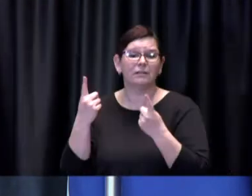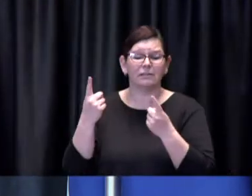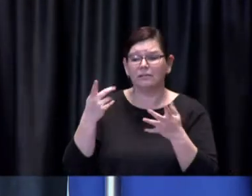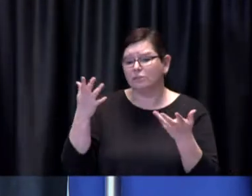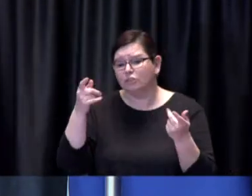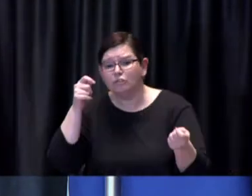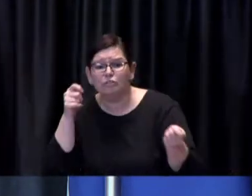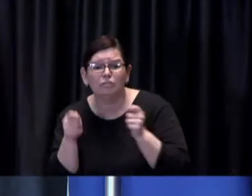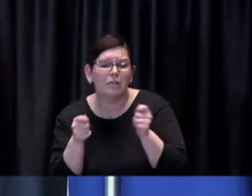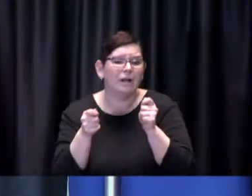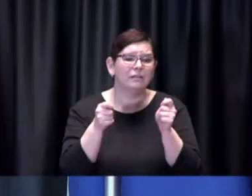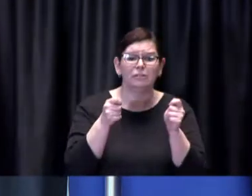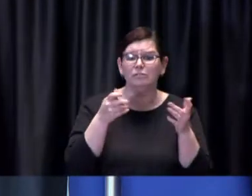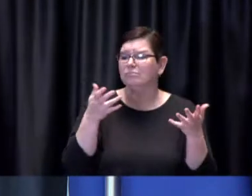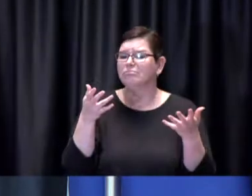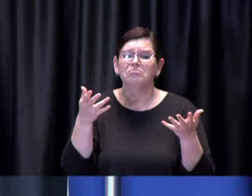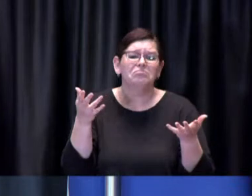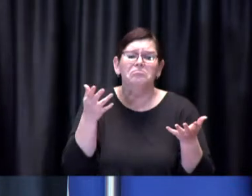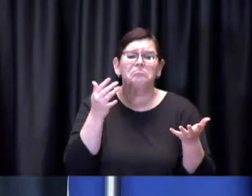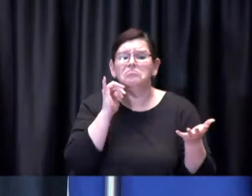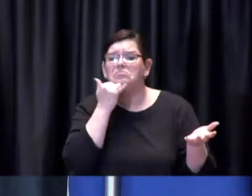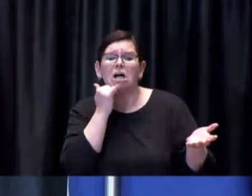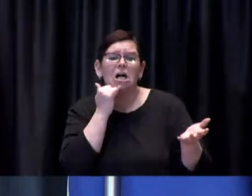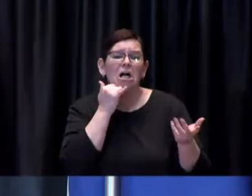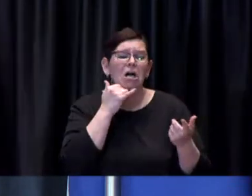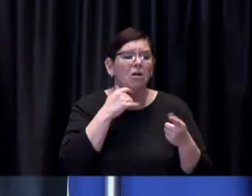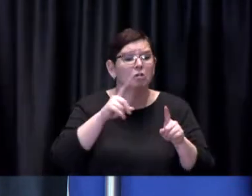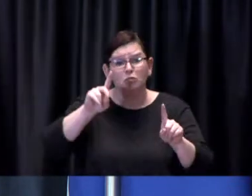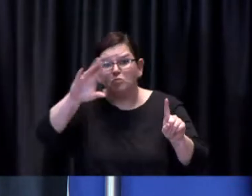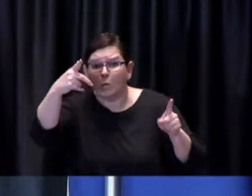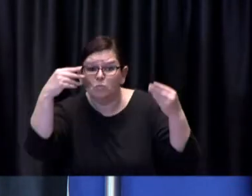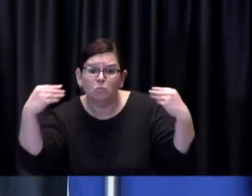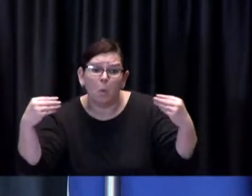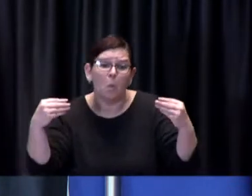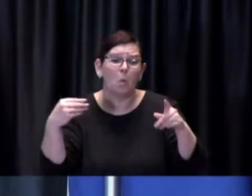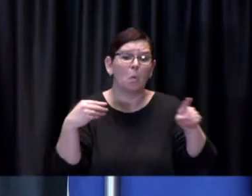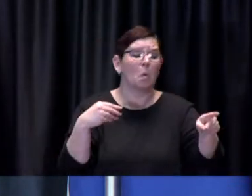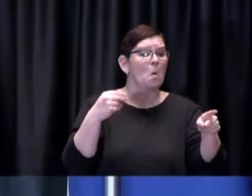immunization clinics that are run by the city or the vaccination efforts that are being undertaken